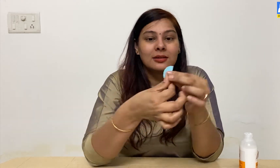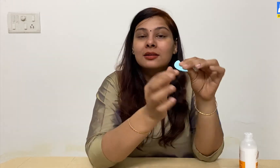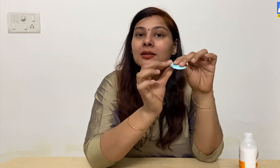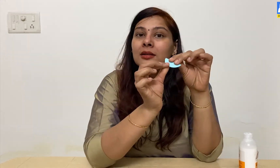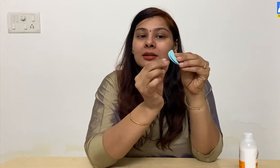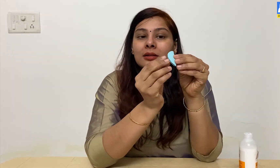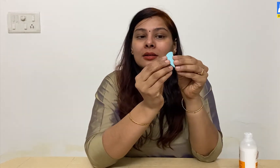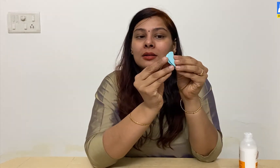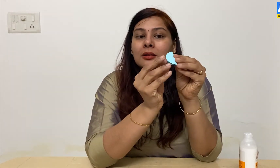Look at this.